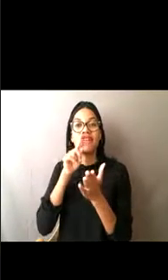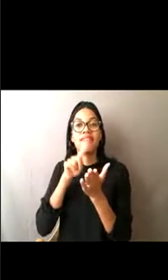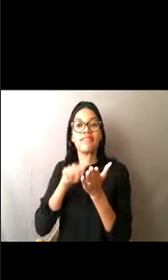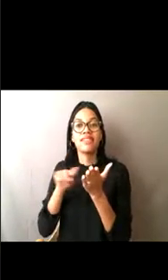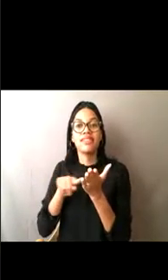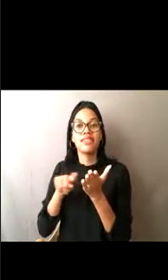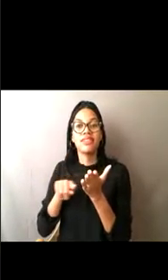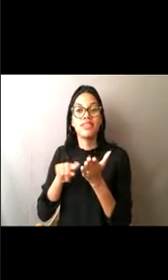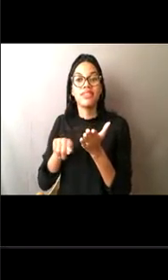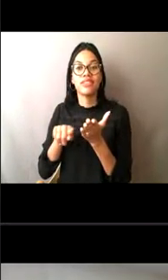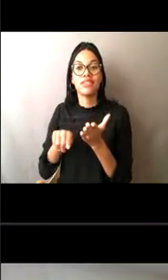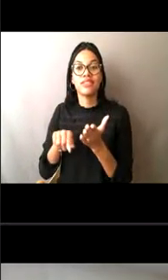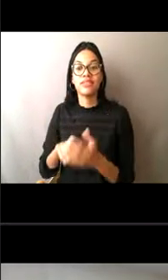in particular, one investigation.